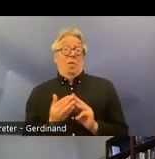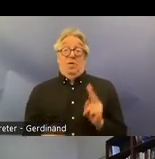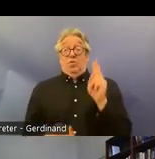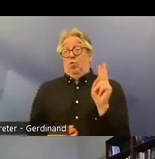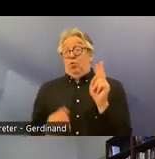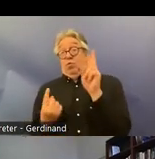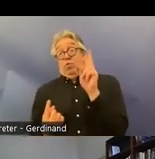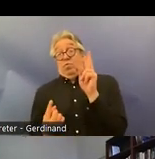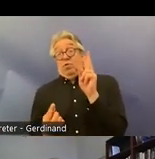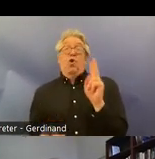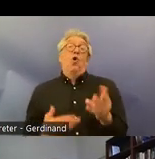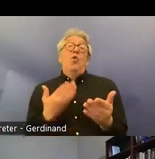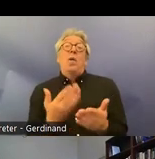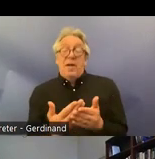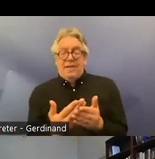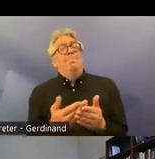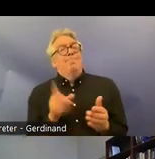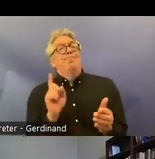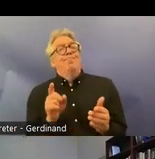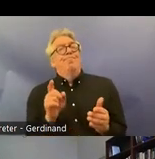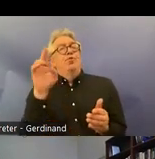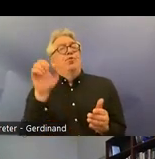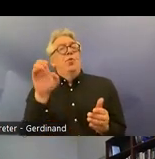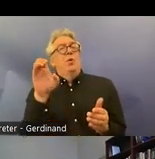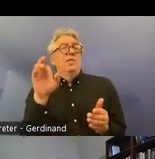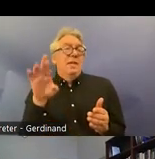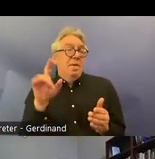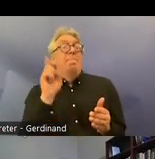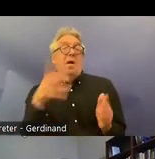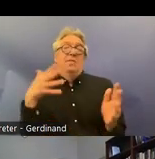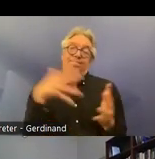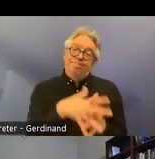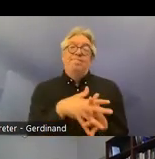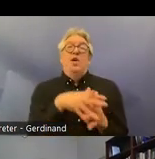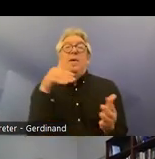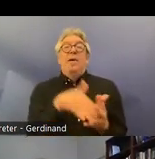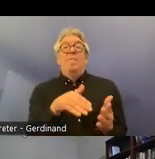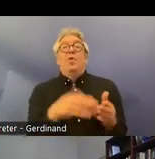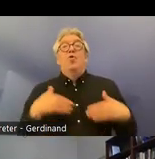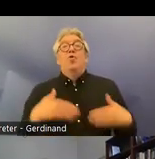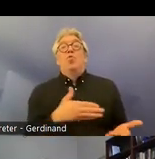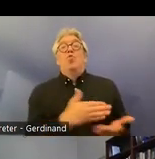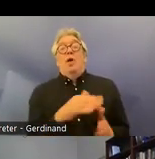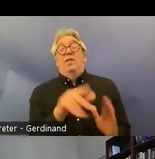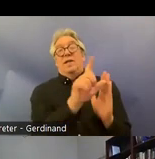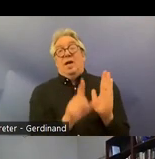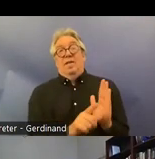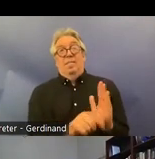incorporation into the Human Rights Act the second main question is is far